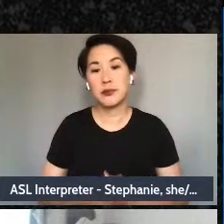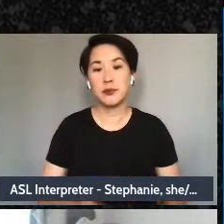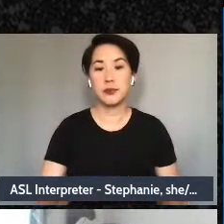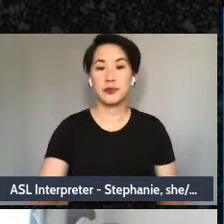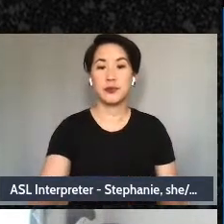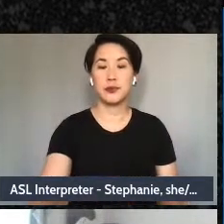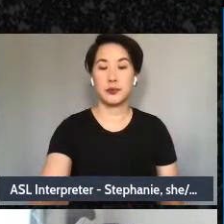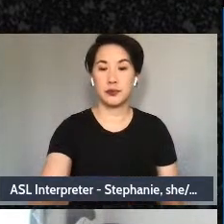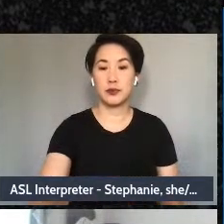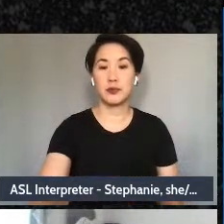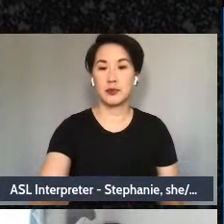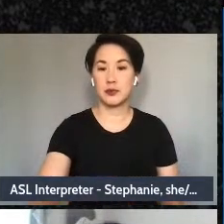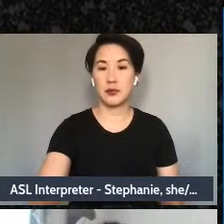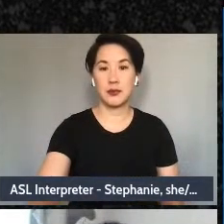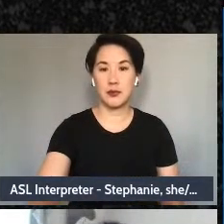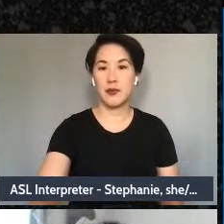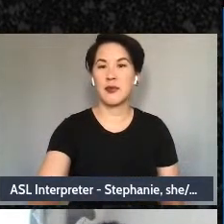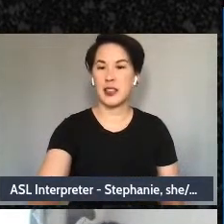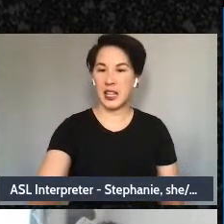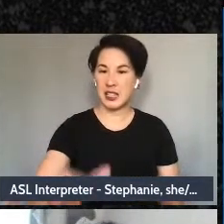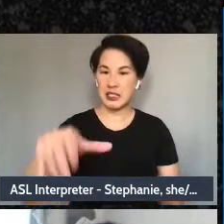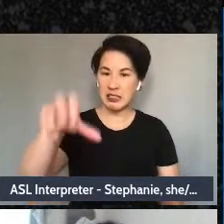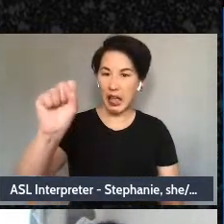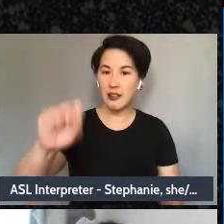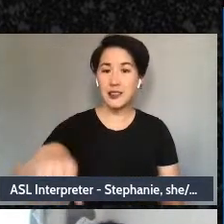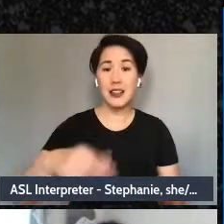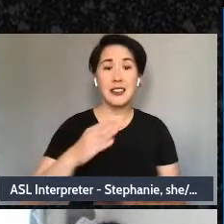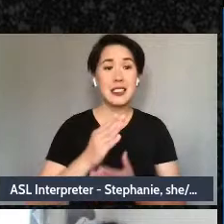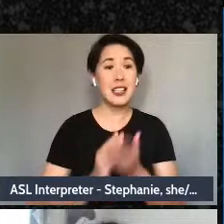Yes, keep going, I see a question. Of - what are the positives we can keep though and we